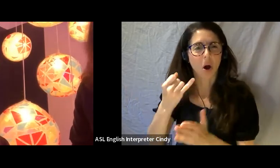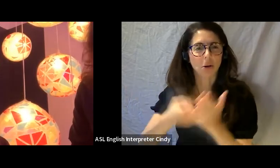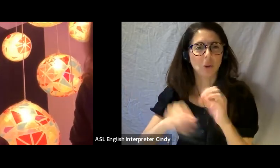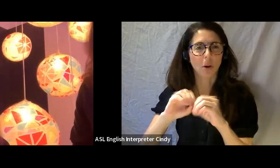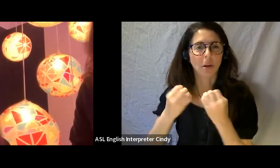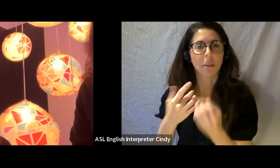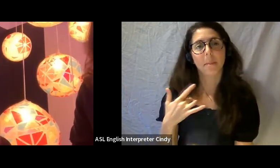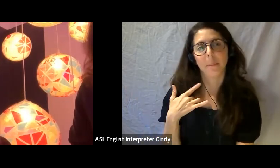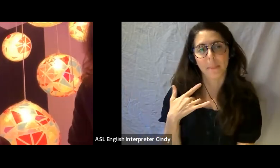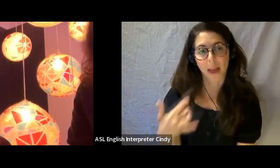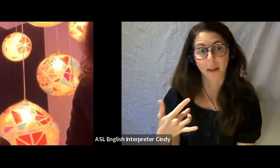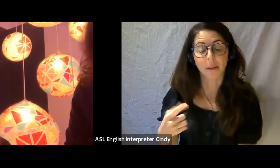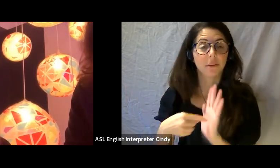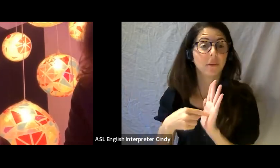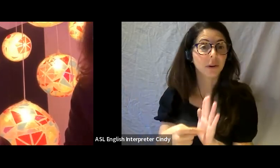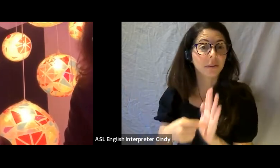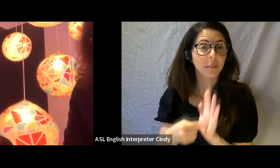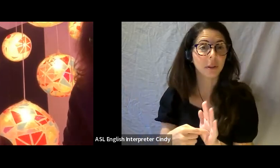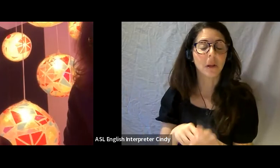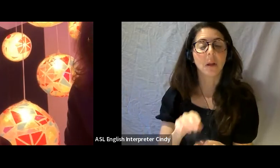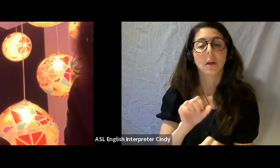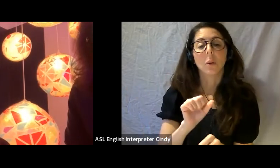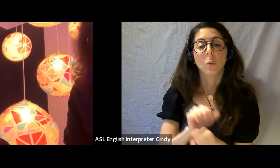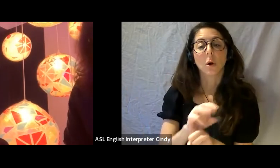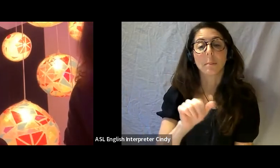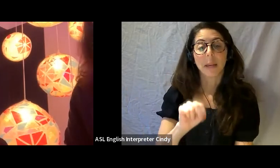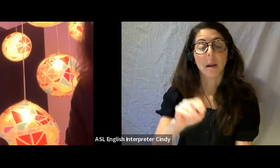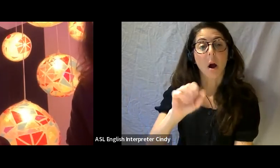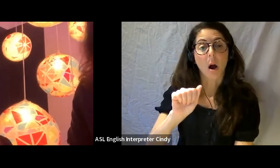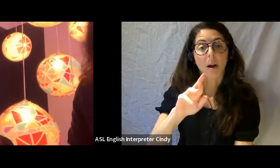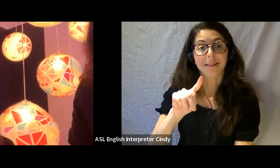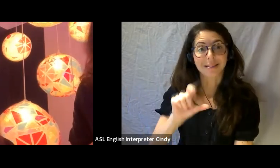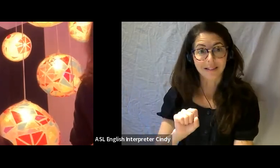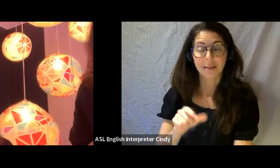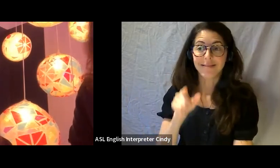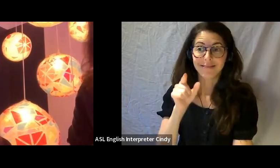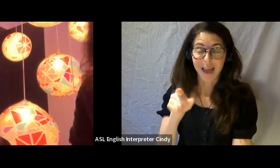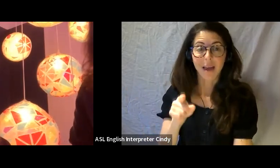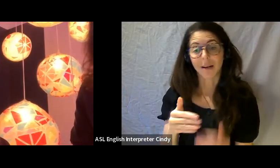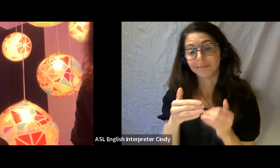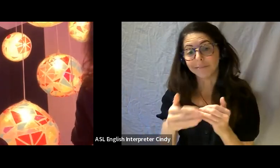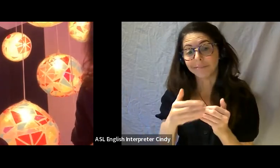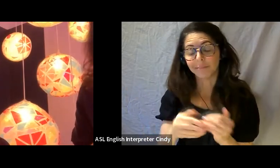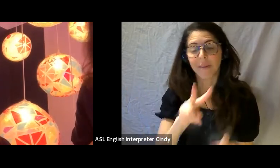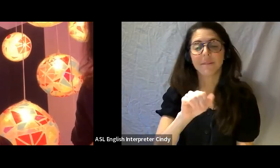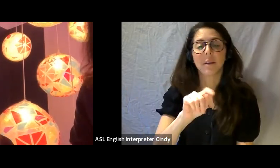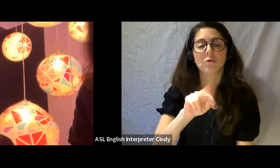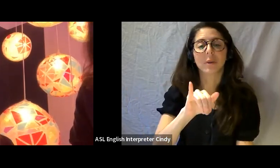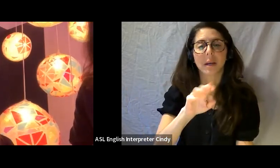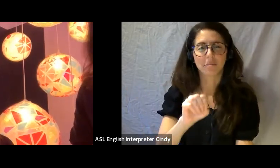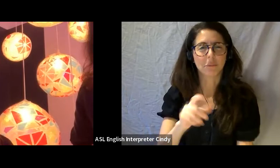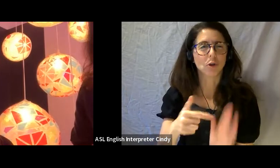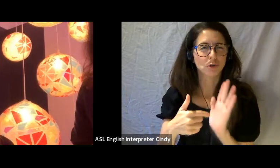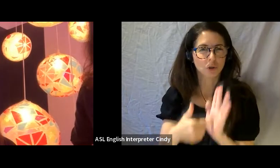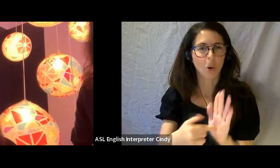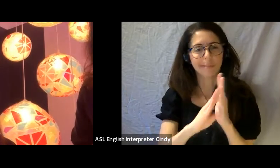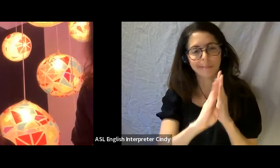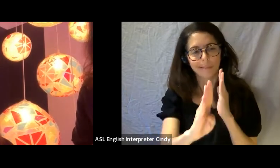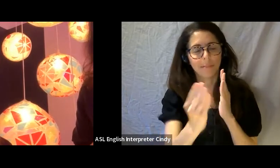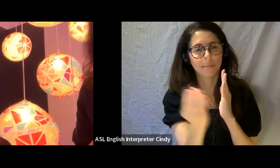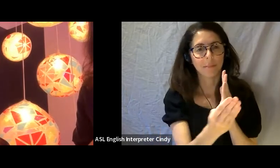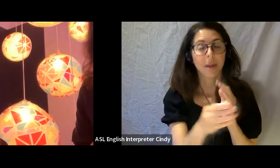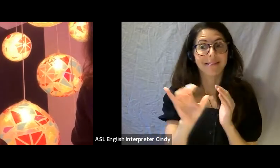for instance Workman Arts has an upcoming vitrine show with us, Workman Arts being a mental health arts organization